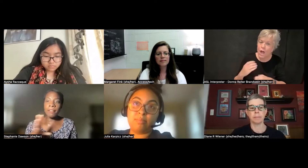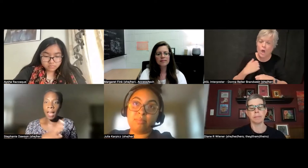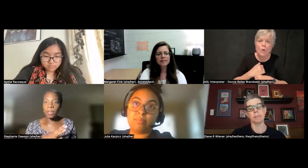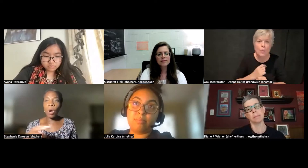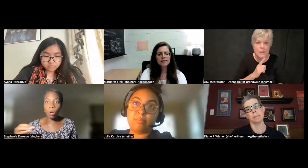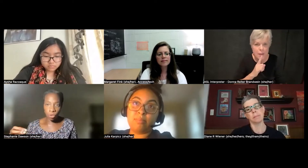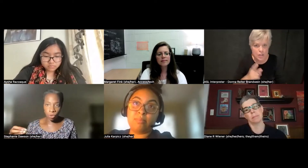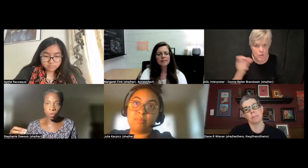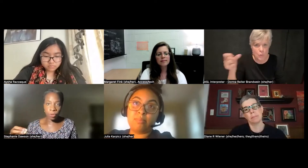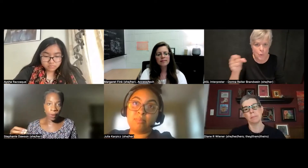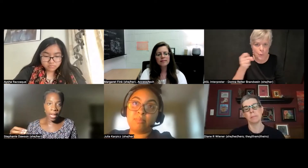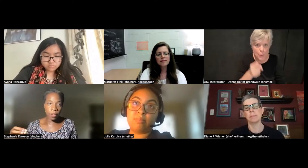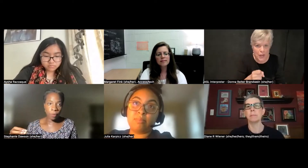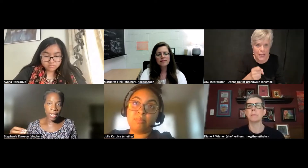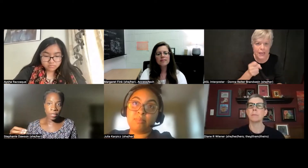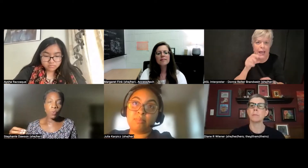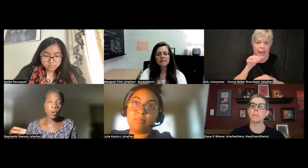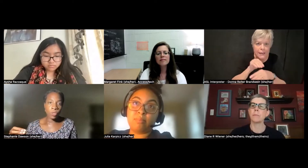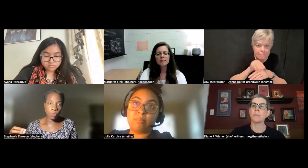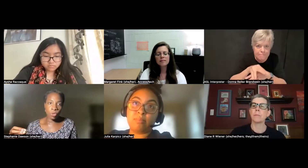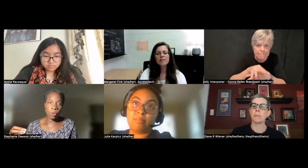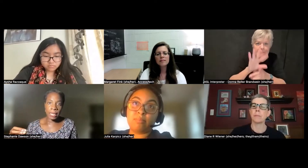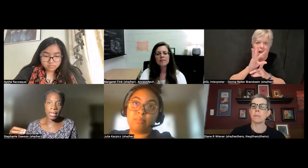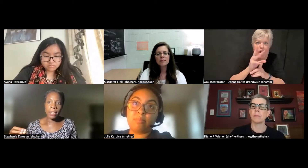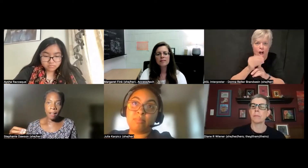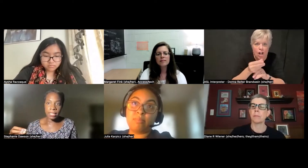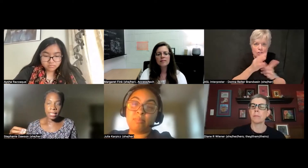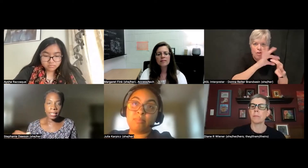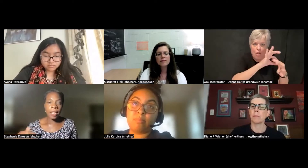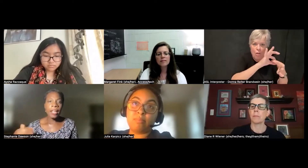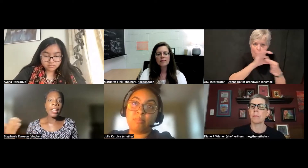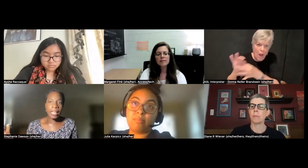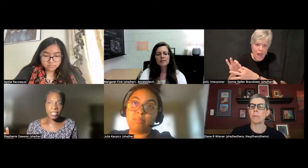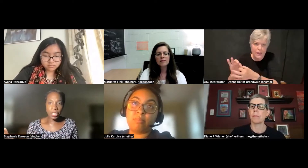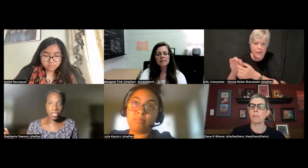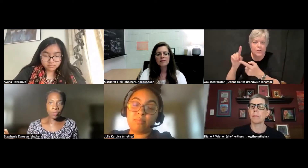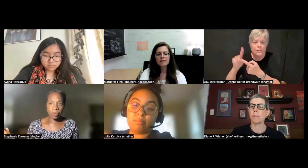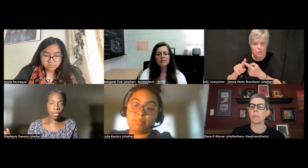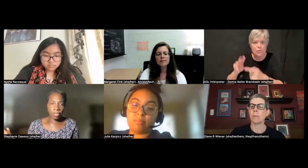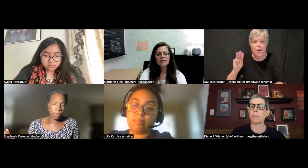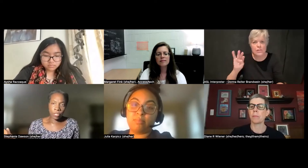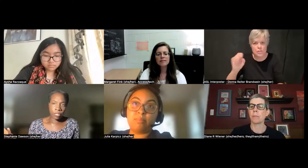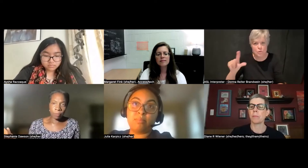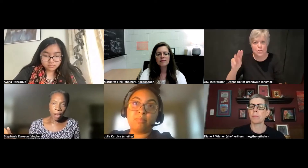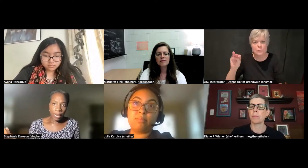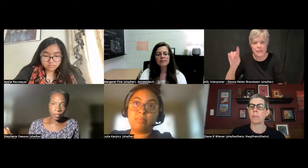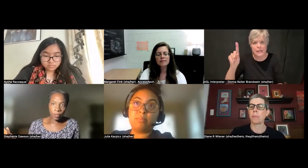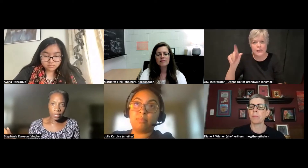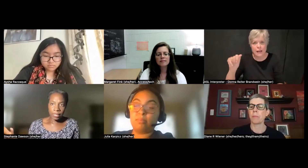that cultural thread, right, to our social media content. In addition, you know, to some practical things